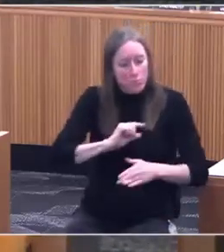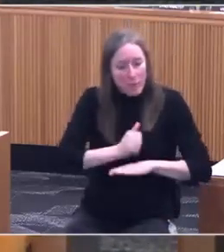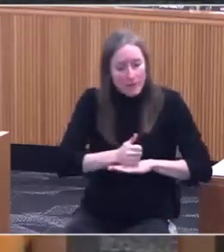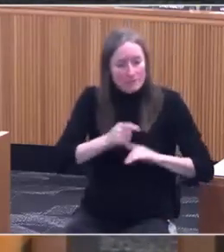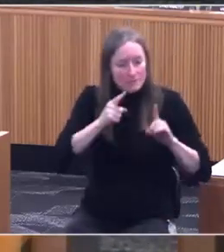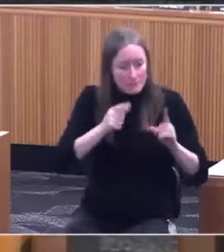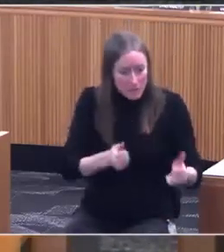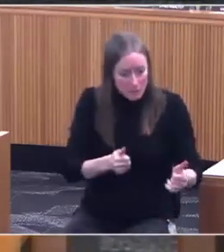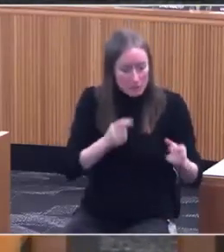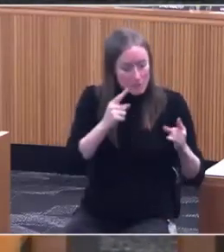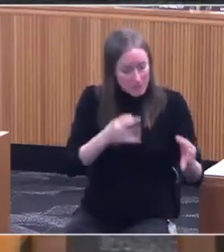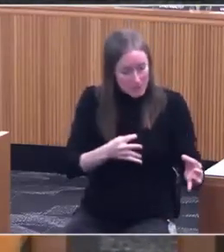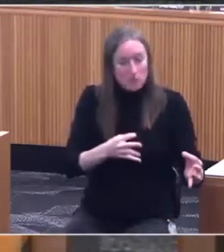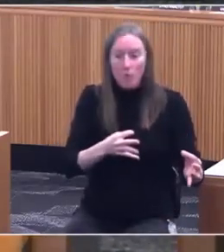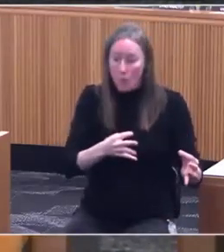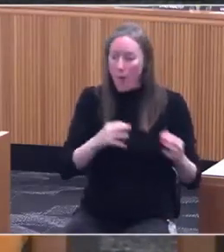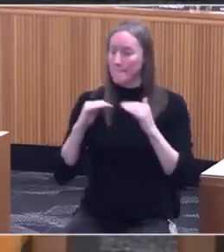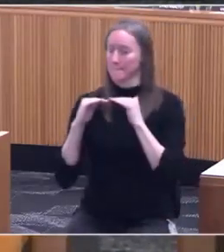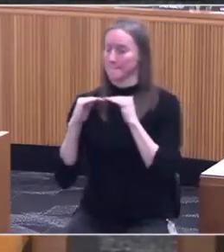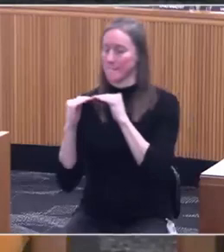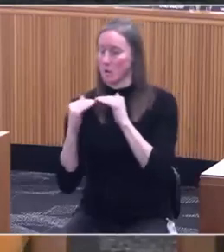and that those results can be replicatable.